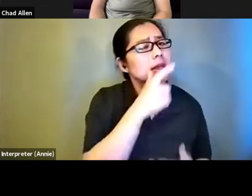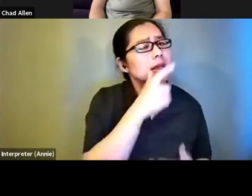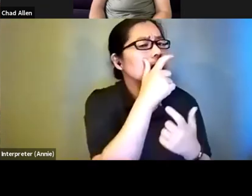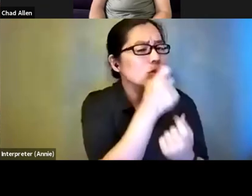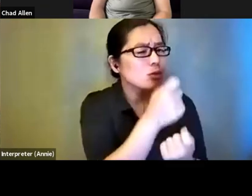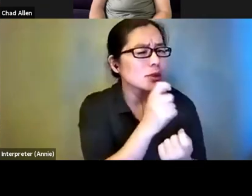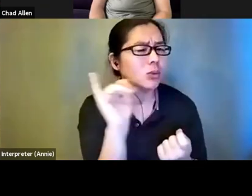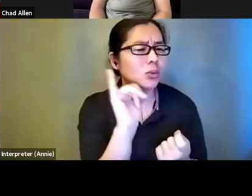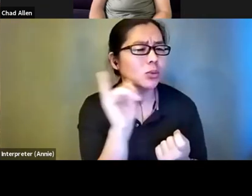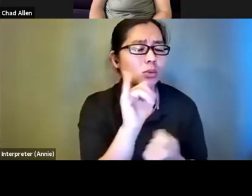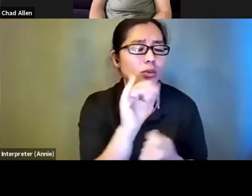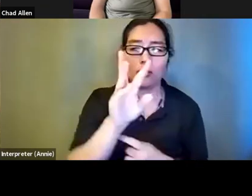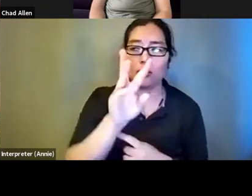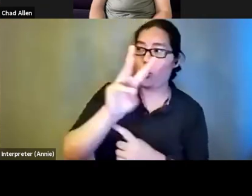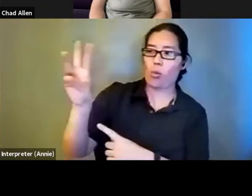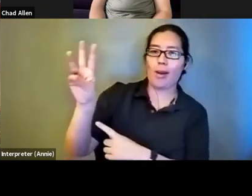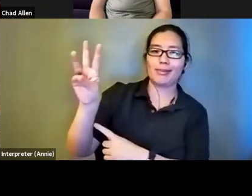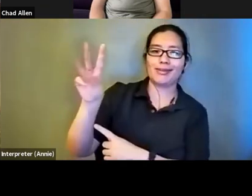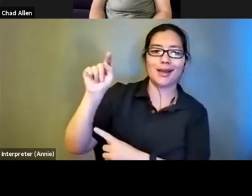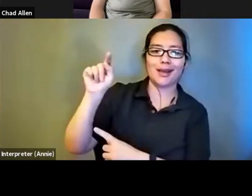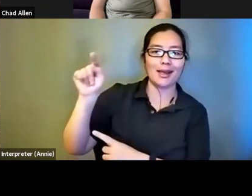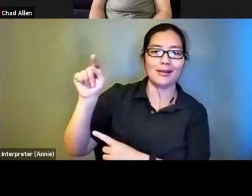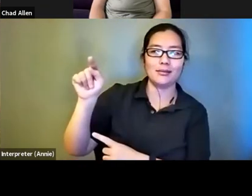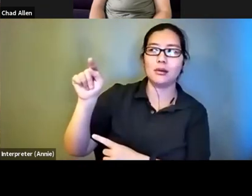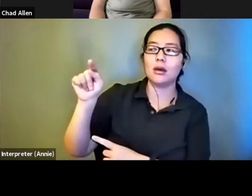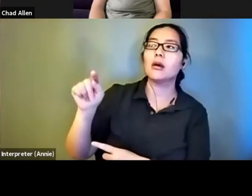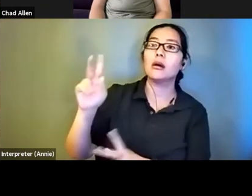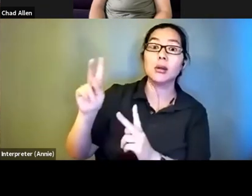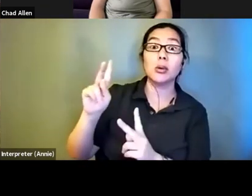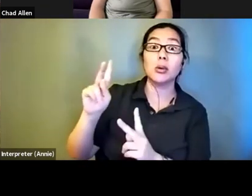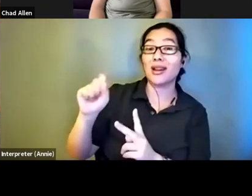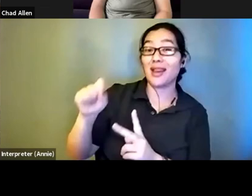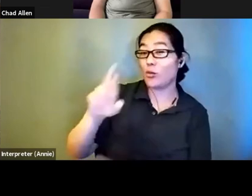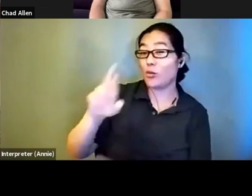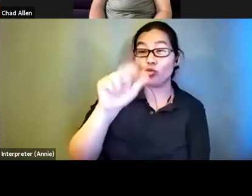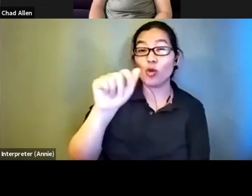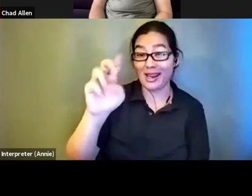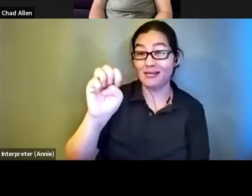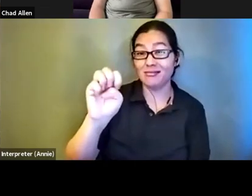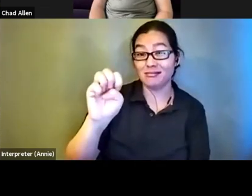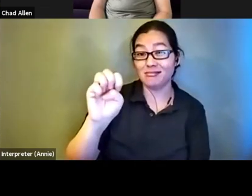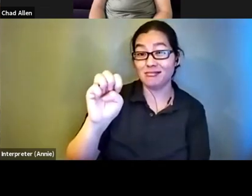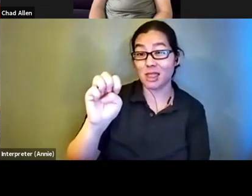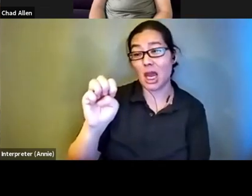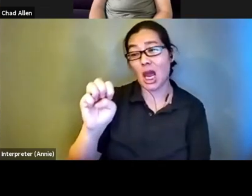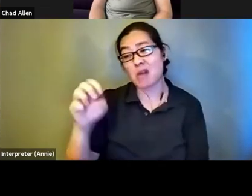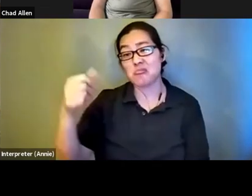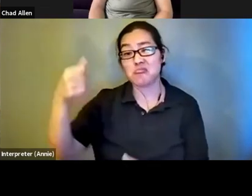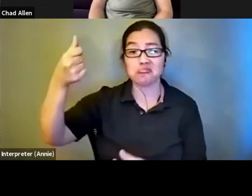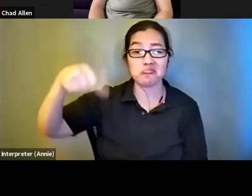website where folks can rate the audio descriptions of different movies or TV